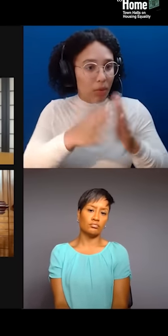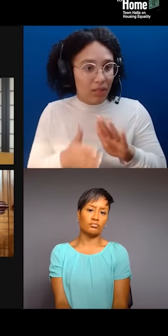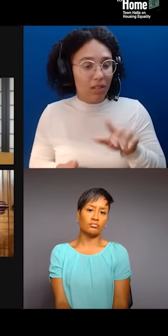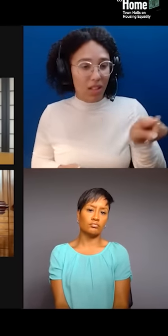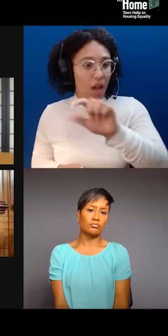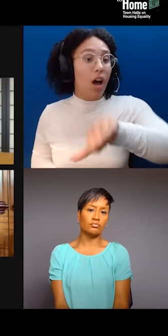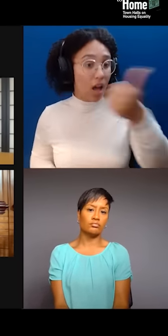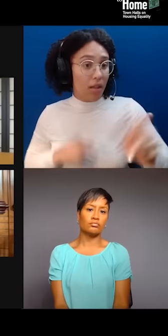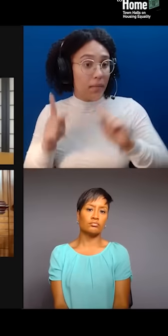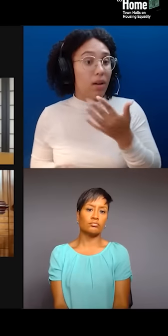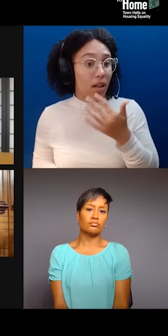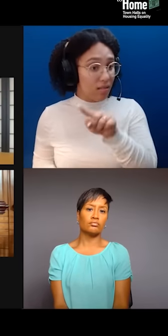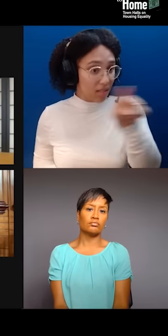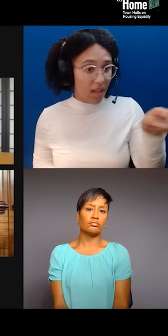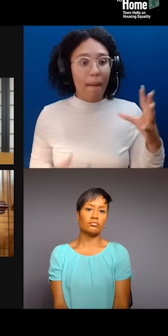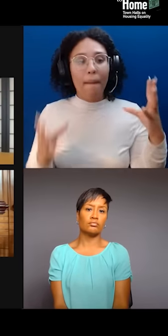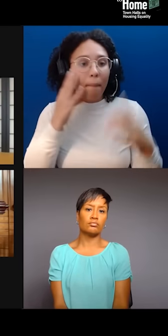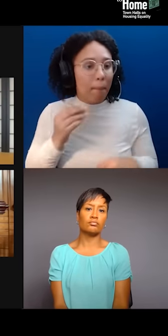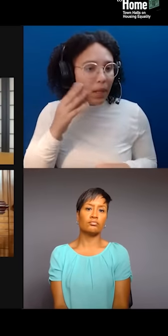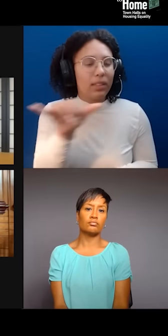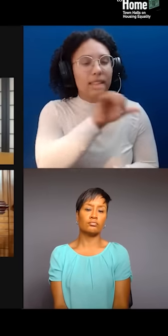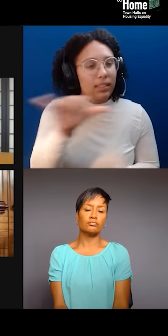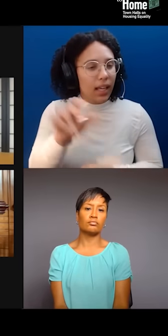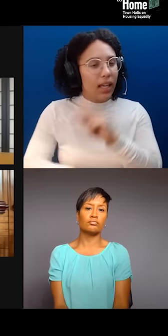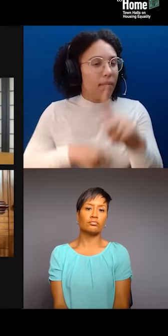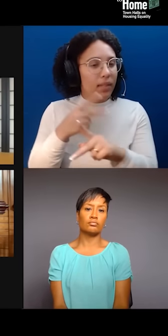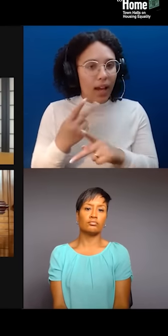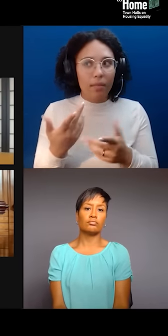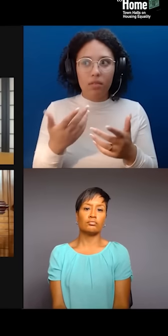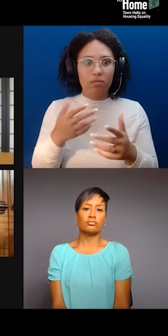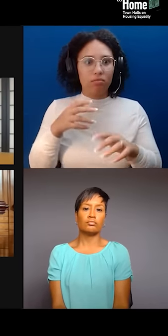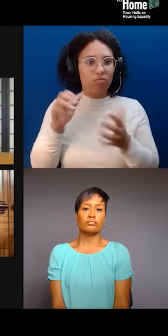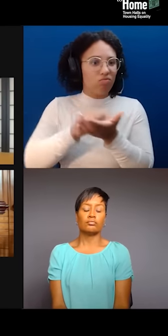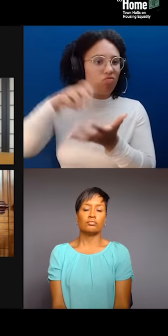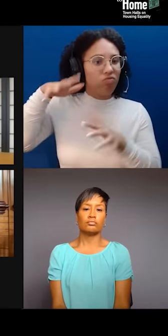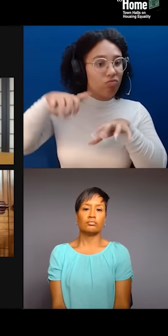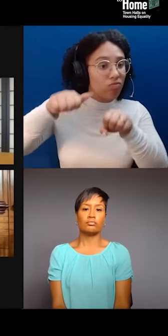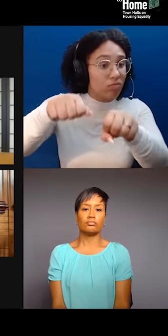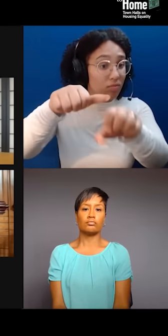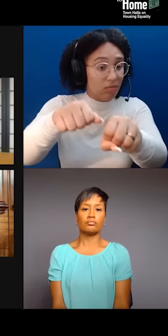in these different kind of strategies that culture developers use, culture and art,